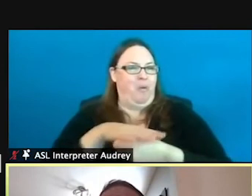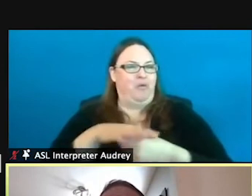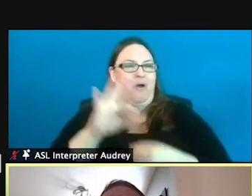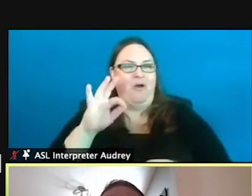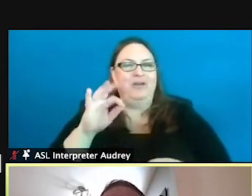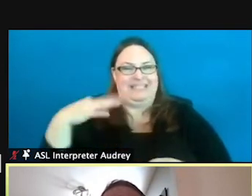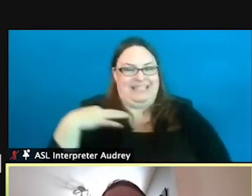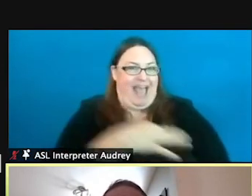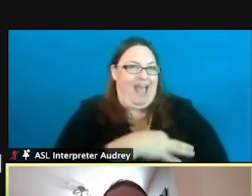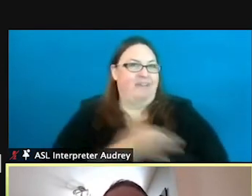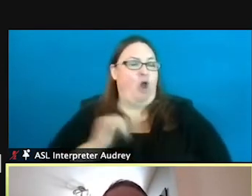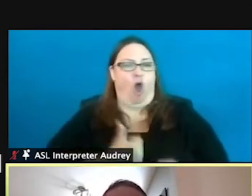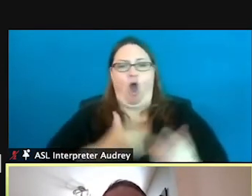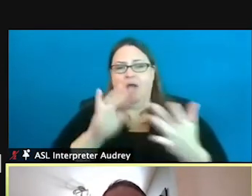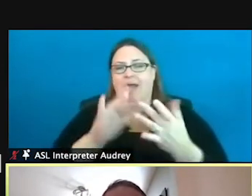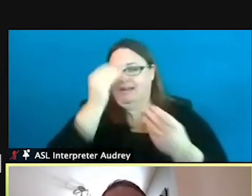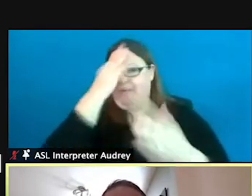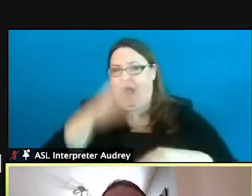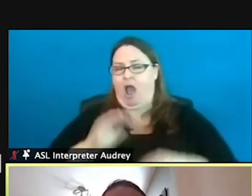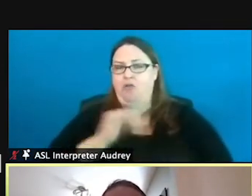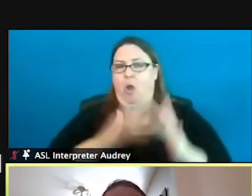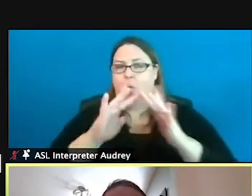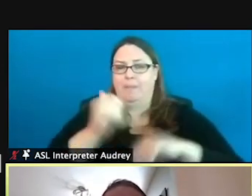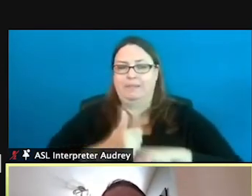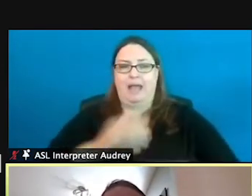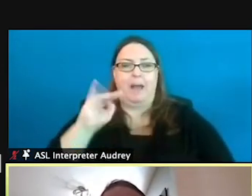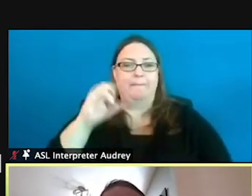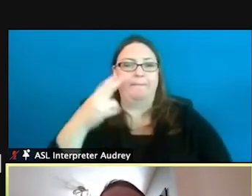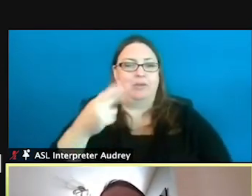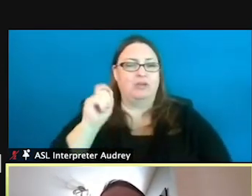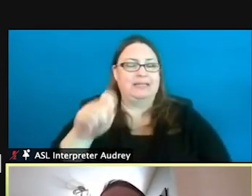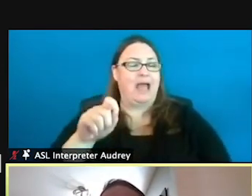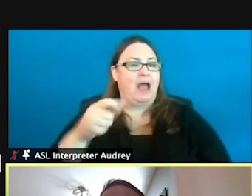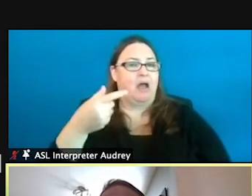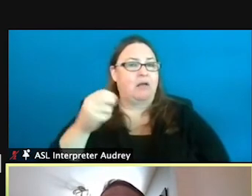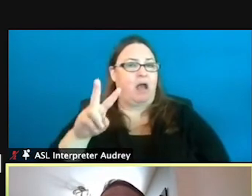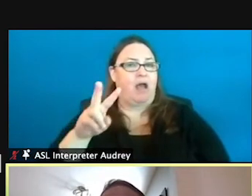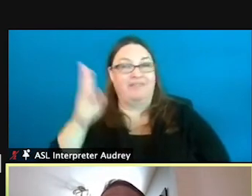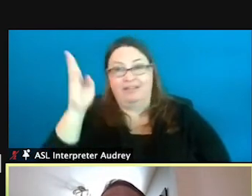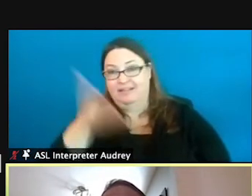Our contact information is on our website at Michigan.gov/DNR.